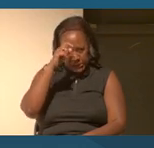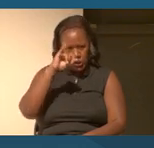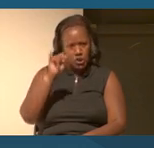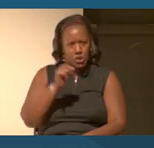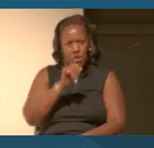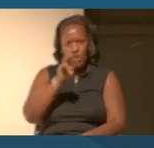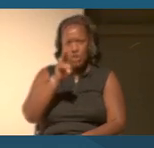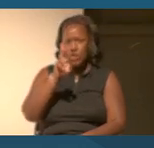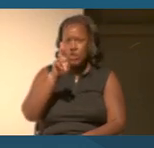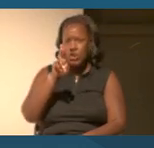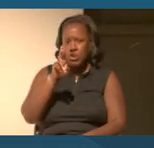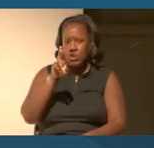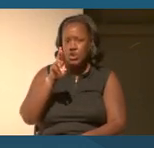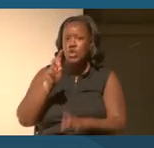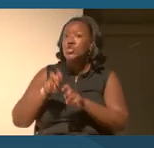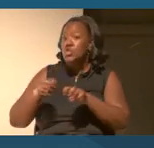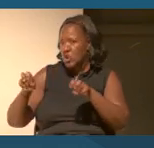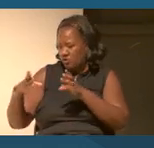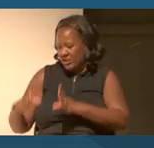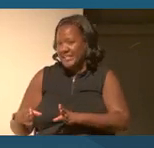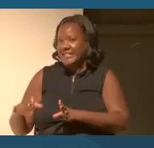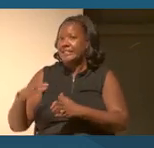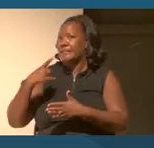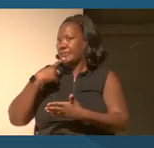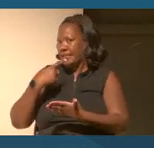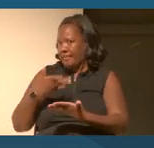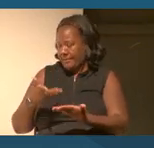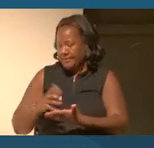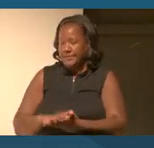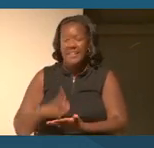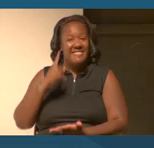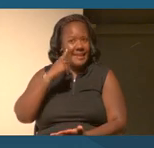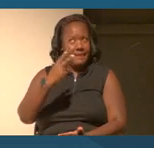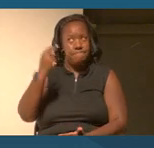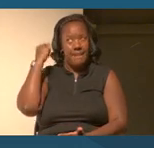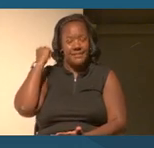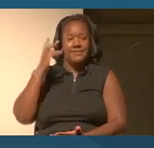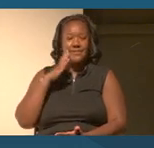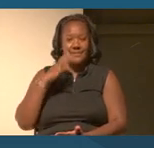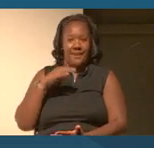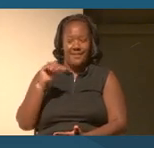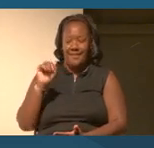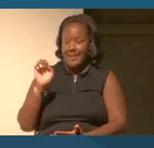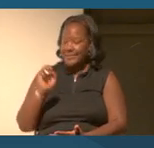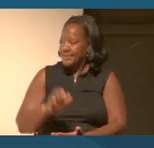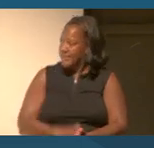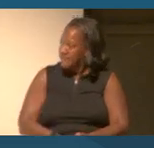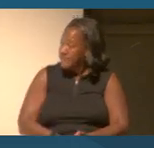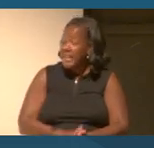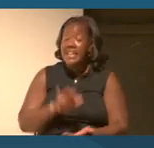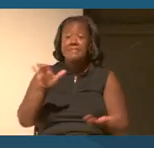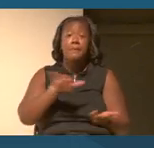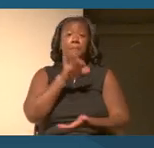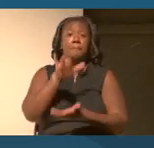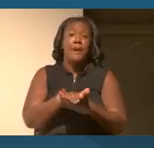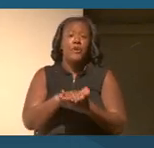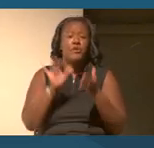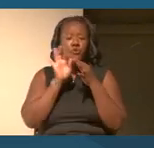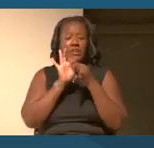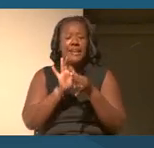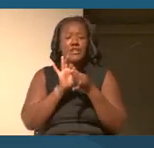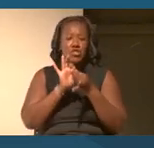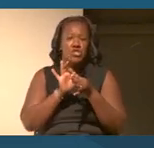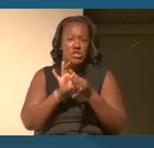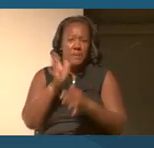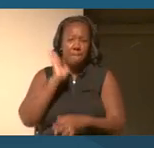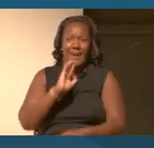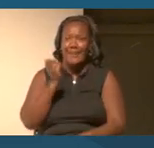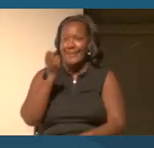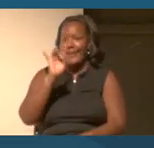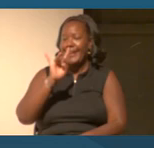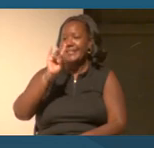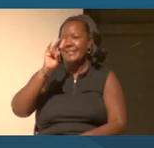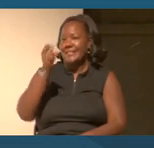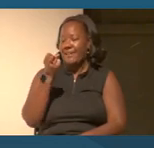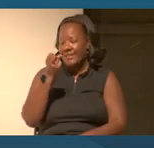Speaking of that 1873 case, "The marital relationship during this period of the 1870s, as it was